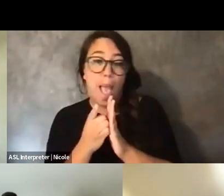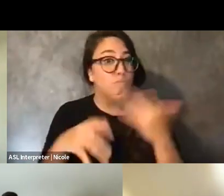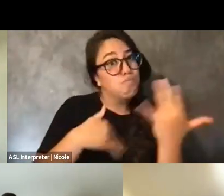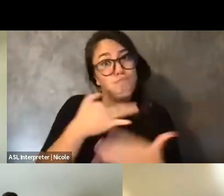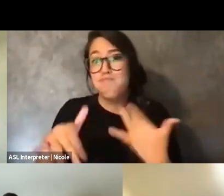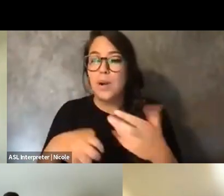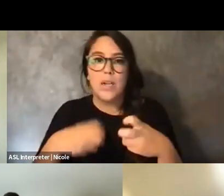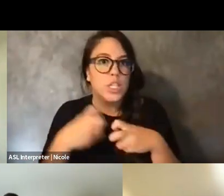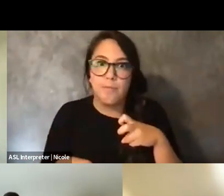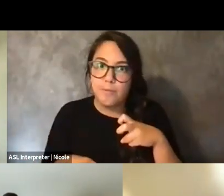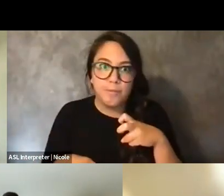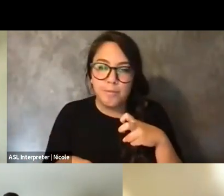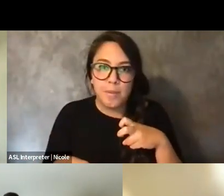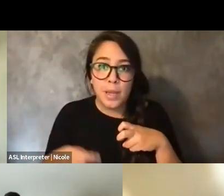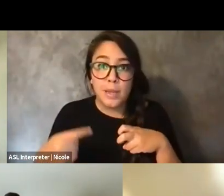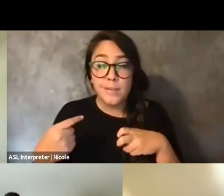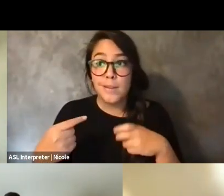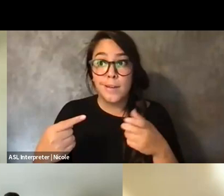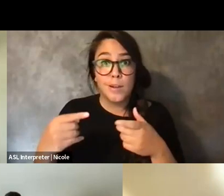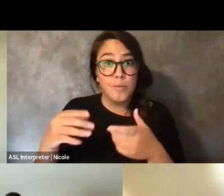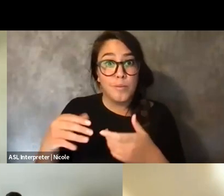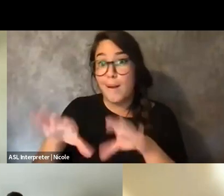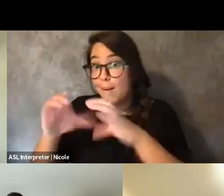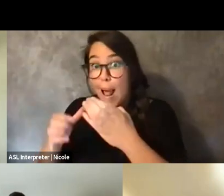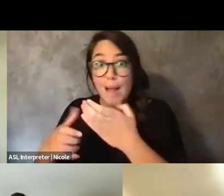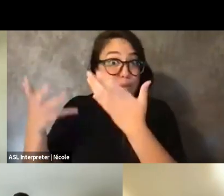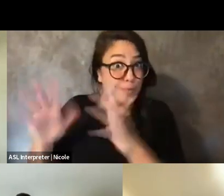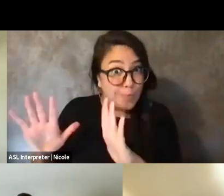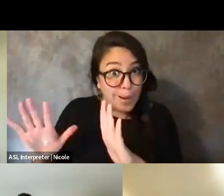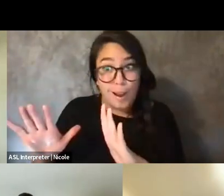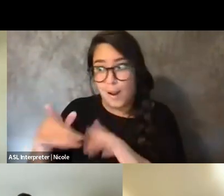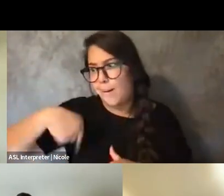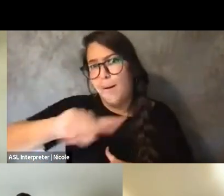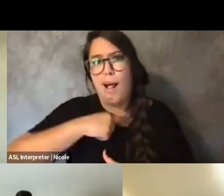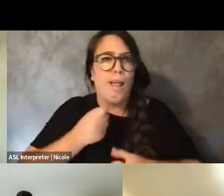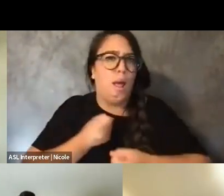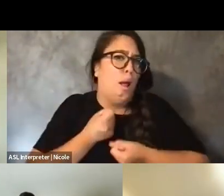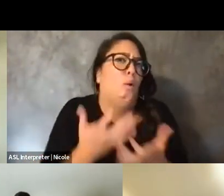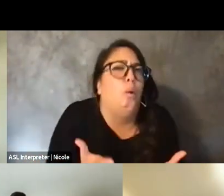because as soon as, you know, we were done, everybody was just like, "All right, whoo, OK, I need to go do some self-care.